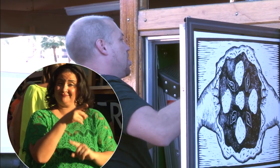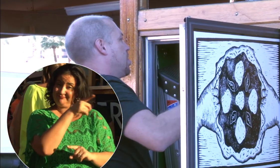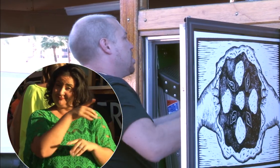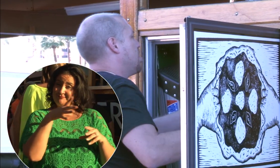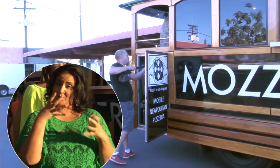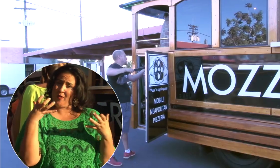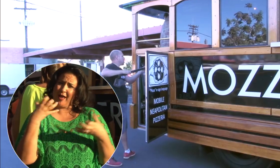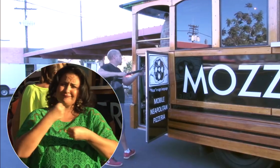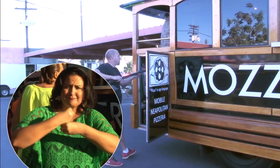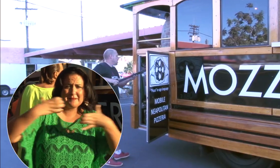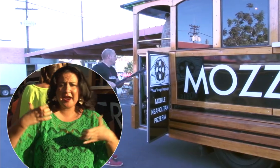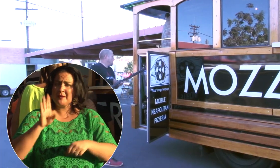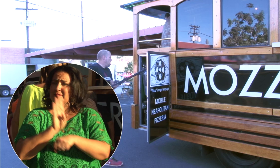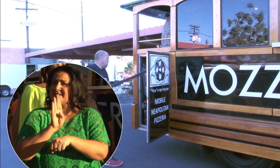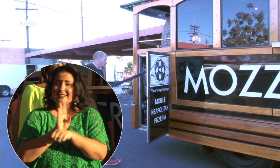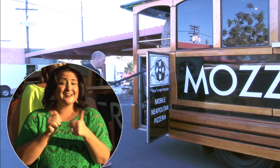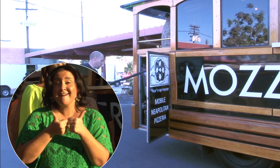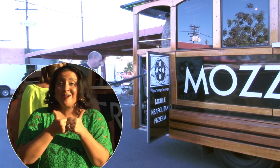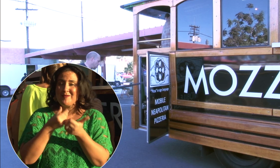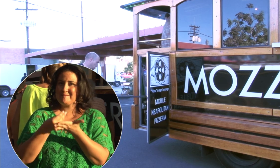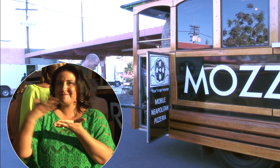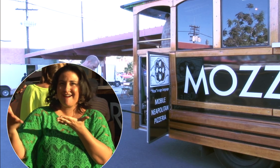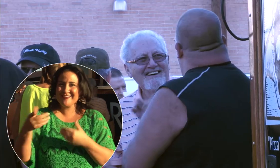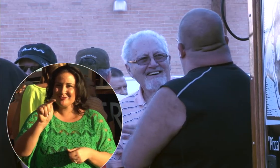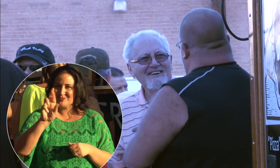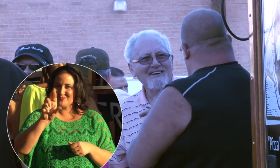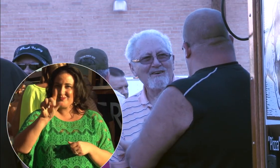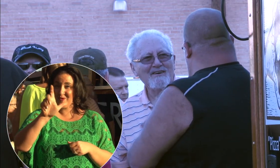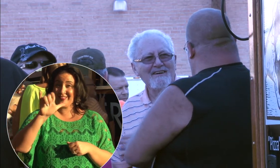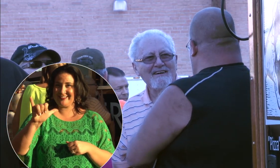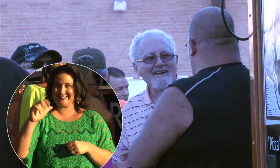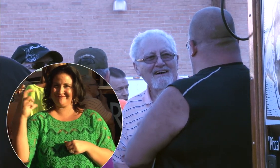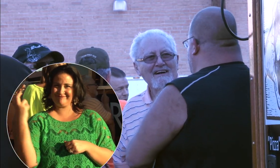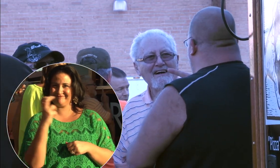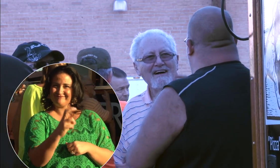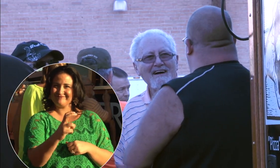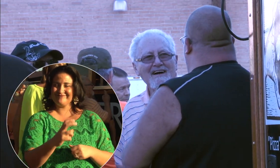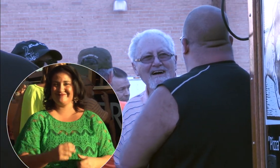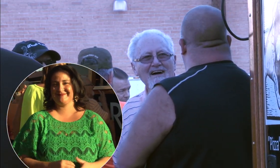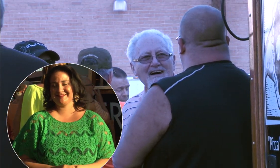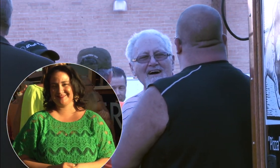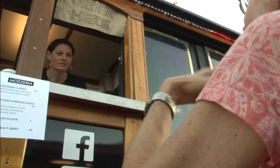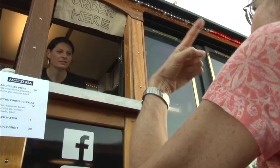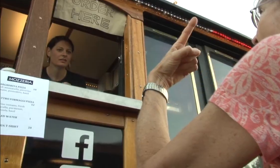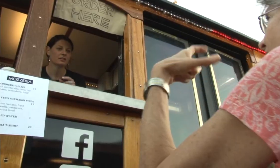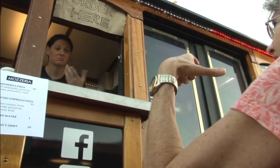This year they wanted to expand so they bought a trolley to serve the San Francisco area.